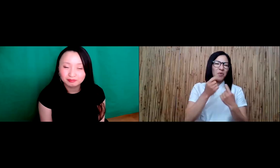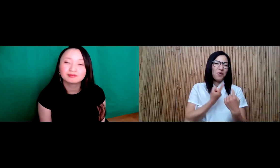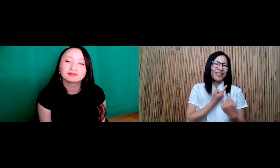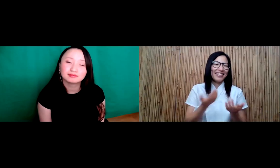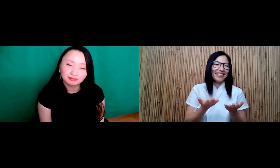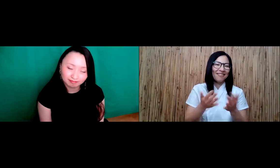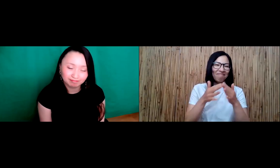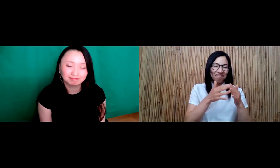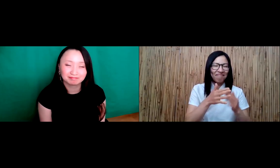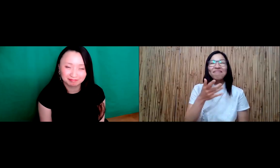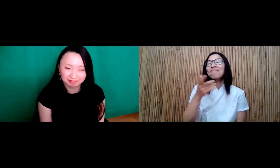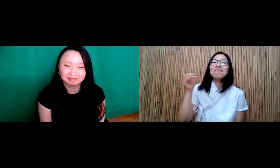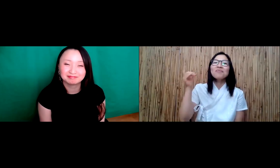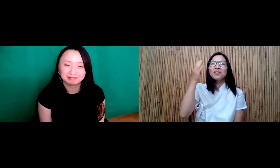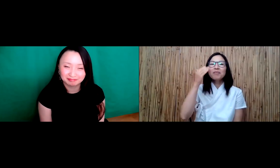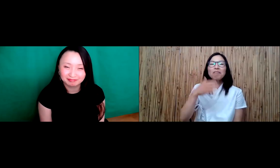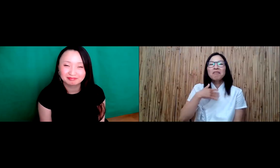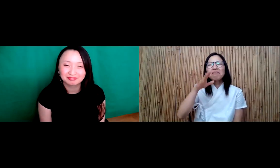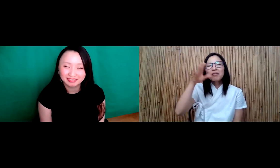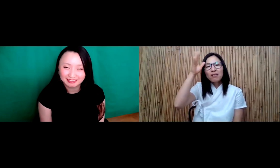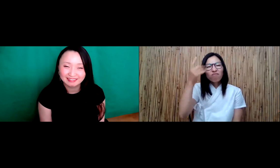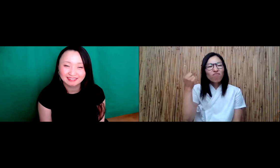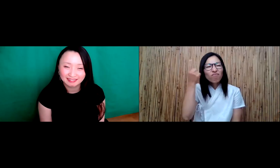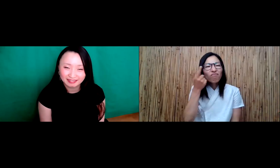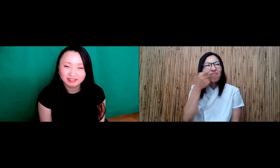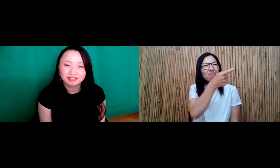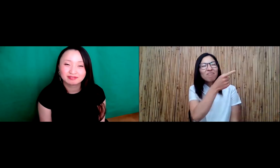That is what my family does my family's still in Korea but, and I'm the one that's here